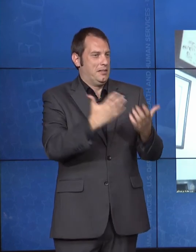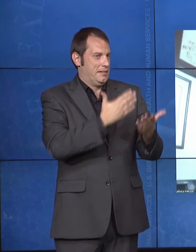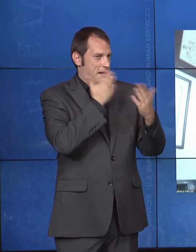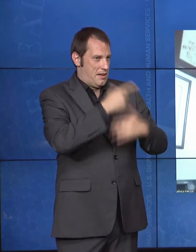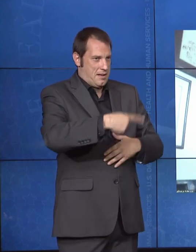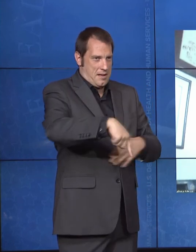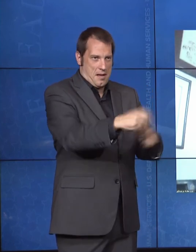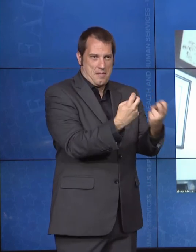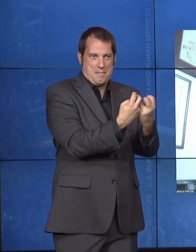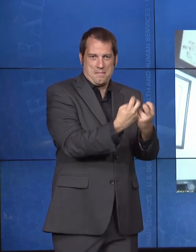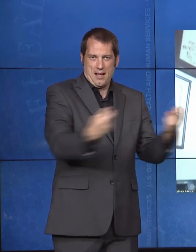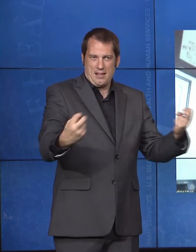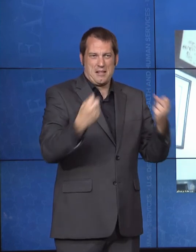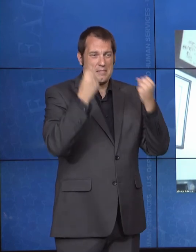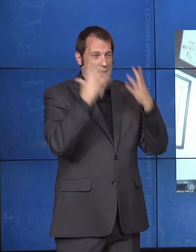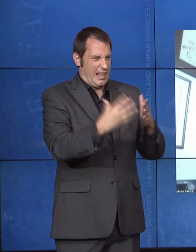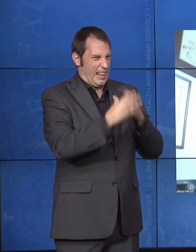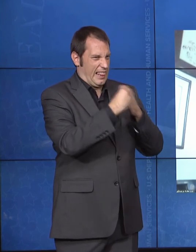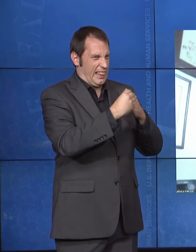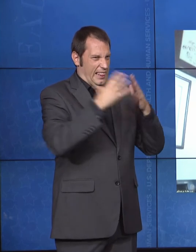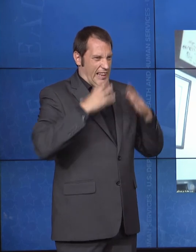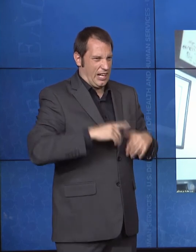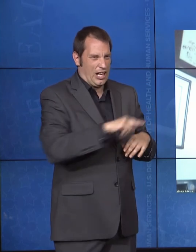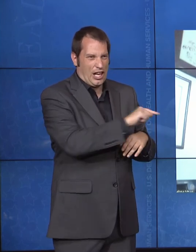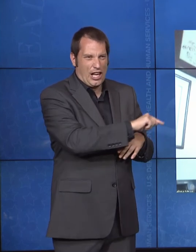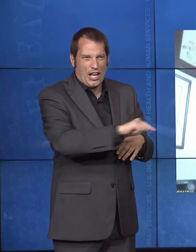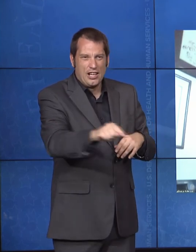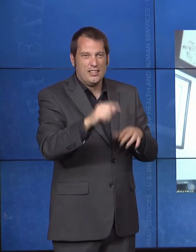and within HHS. Thank you, Lynn. Thank you, Michael. Thank you, Calder. And of course,